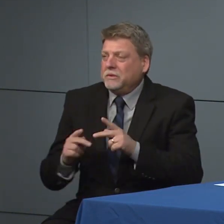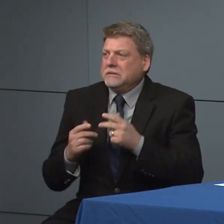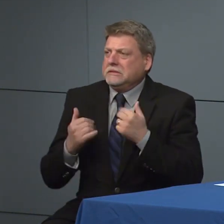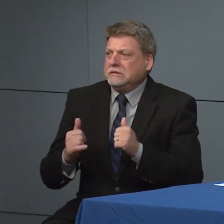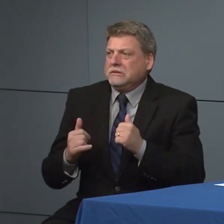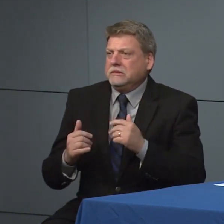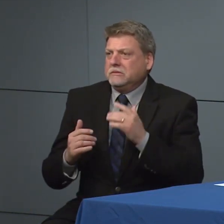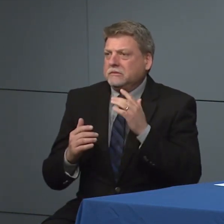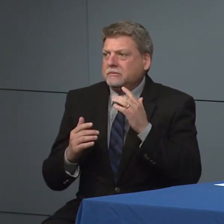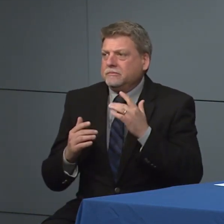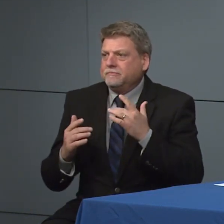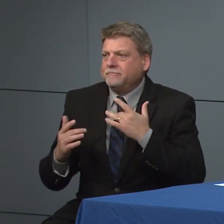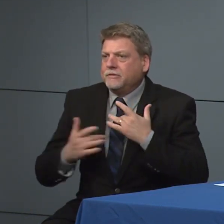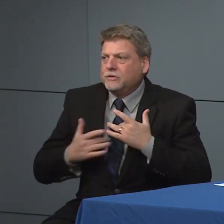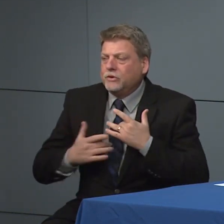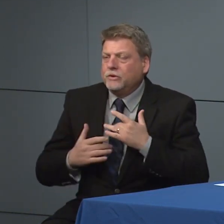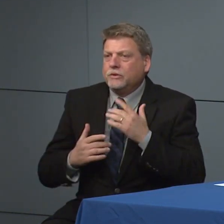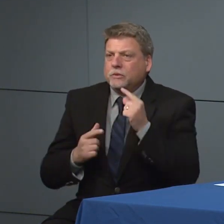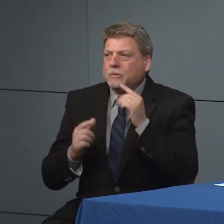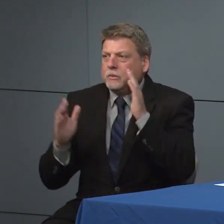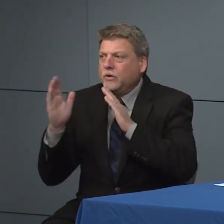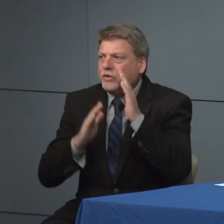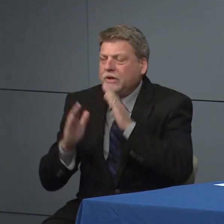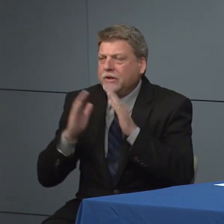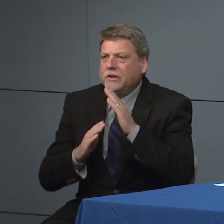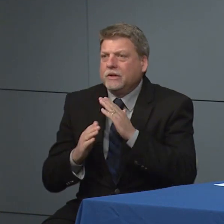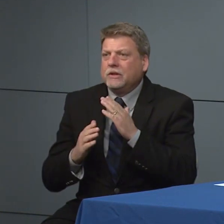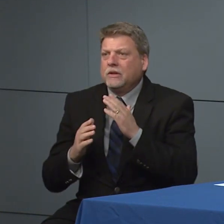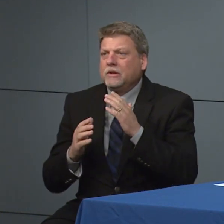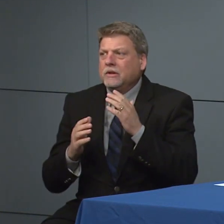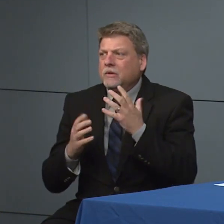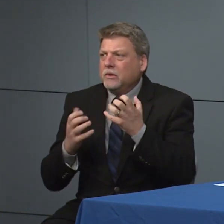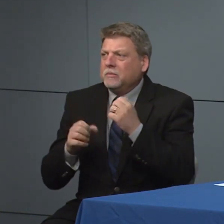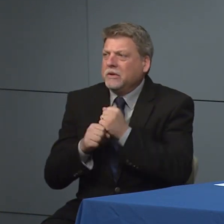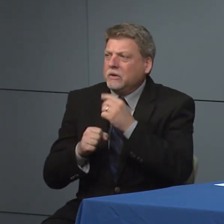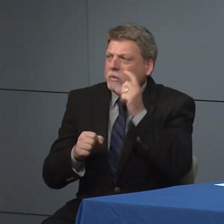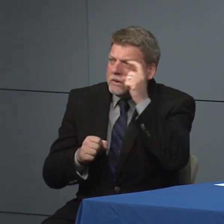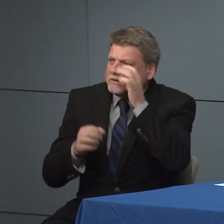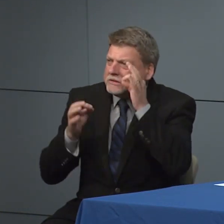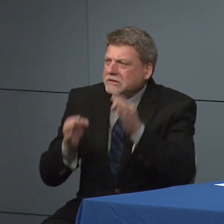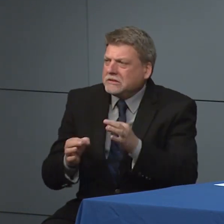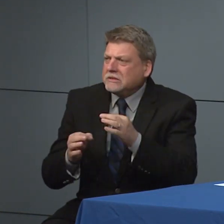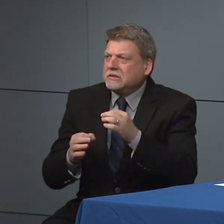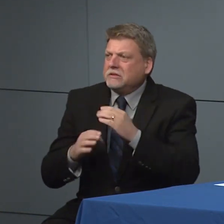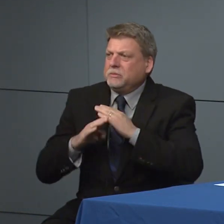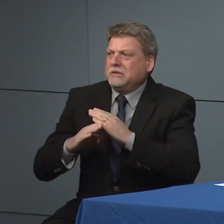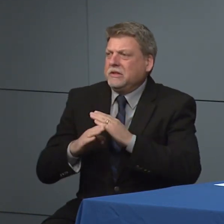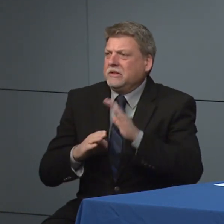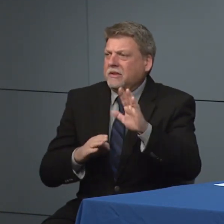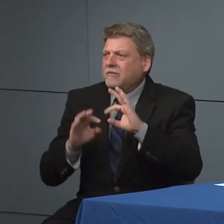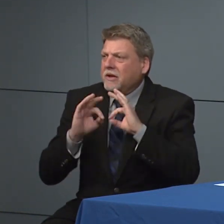for themselves and their family and keeping North Carolinians health and safety has always been our top priority and so